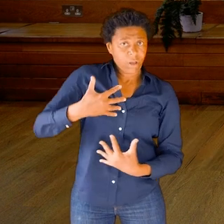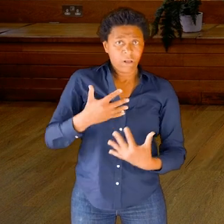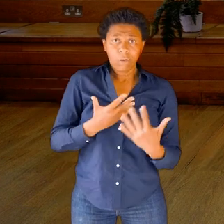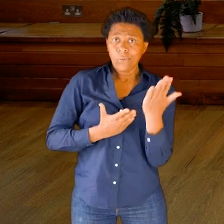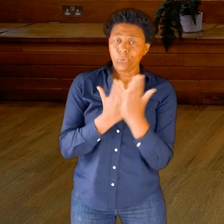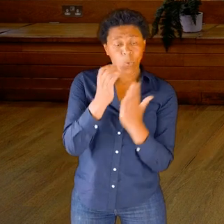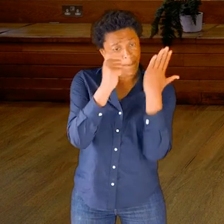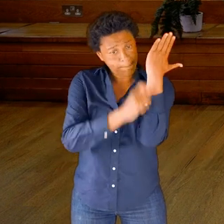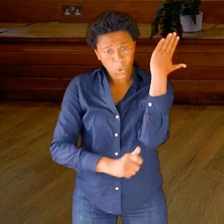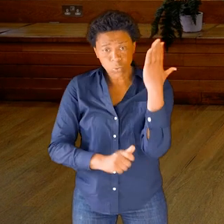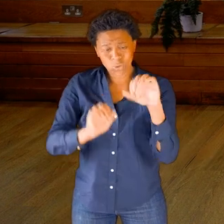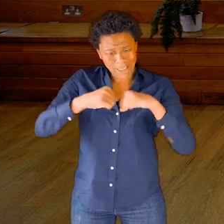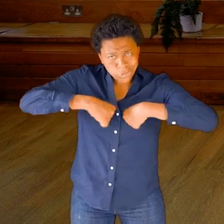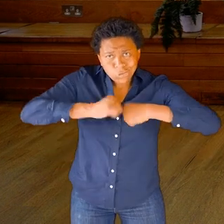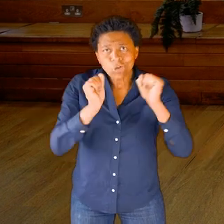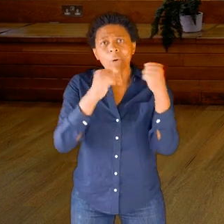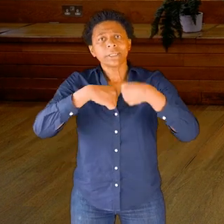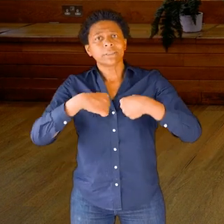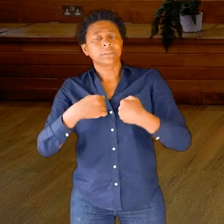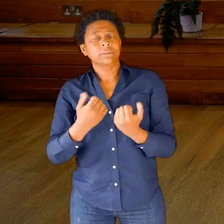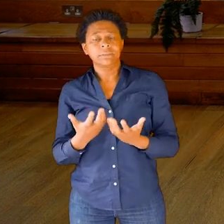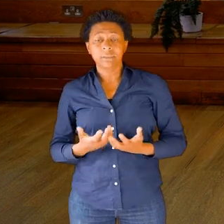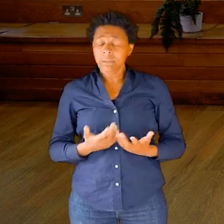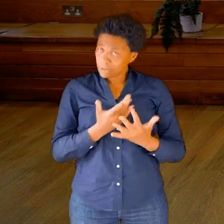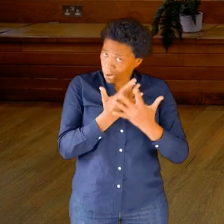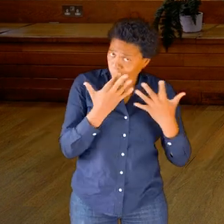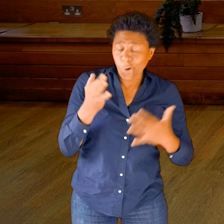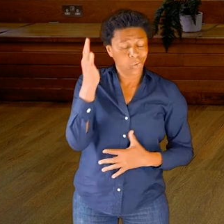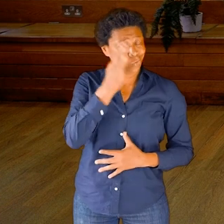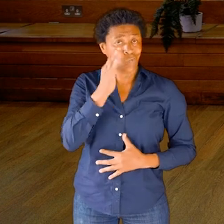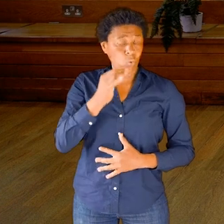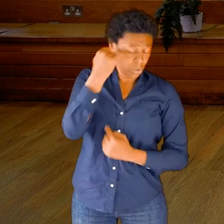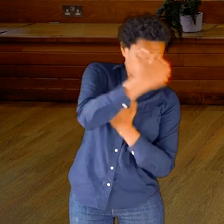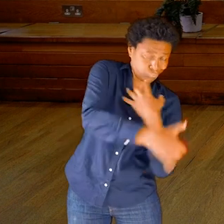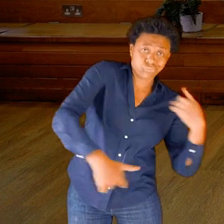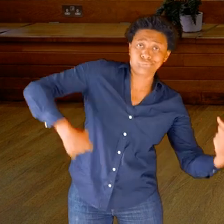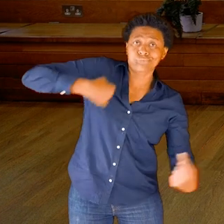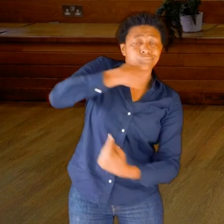in our bones, of course in our blood, moving through our body. There is lots of water.